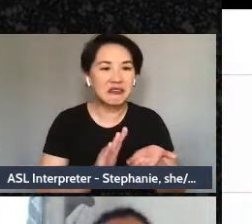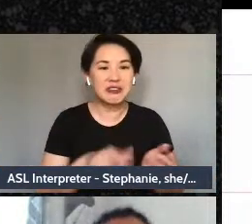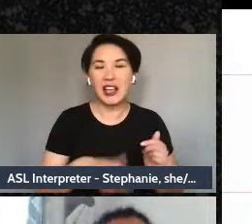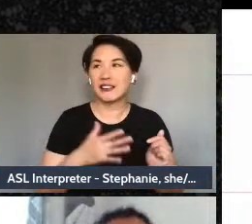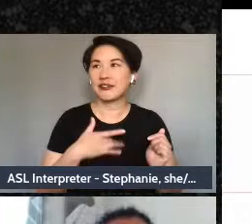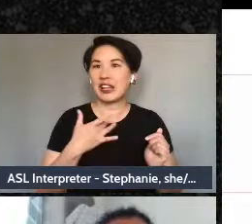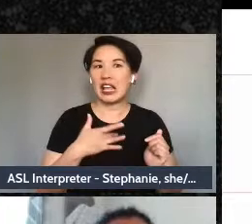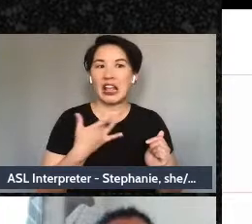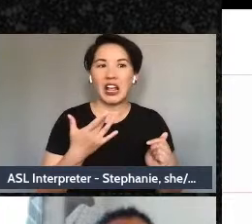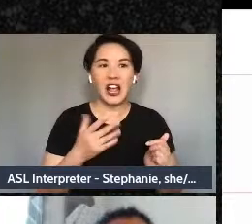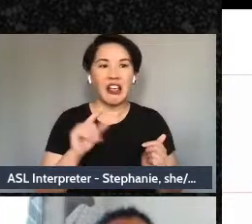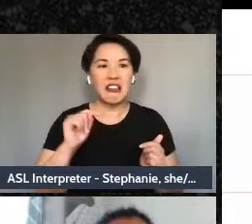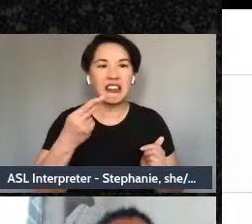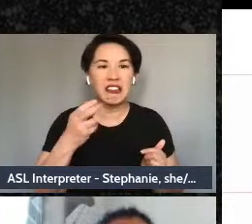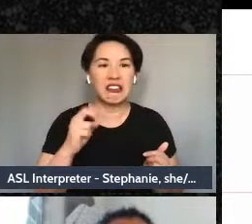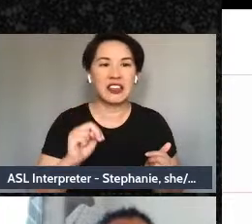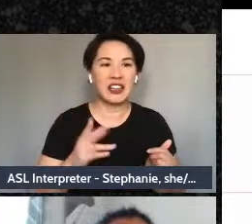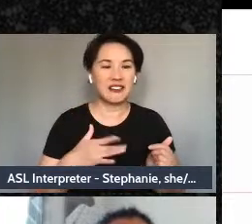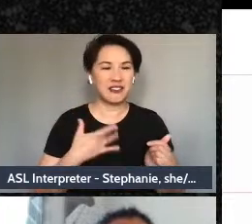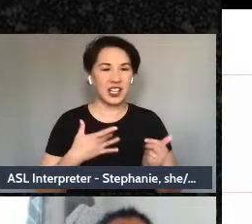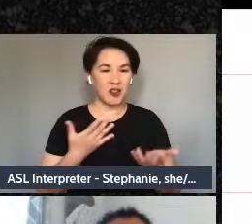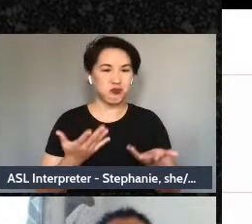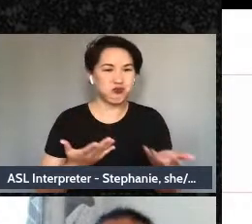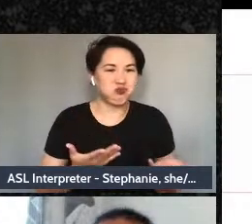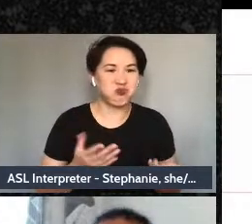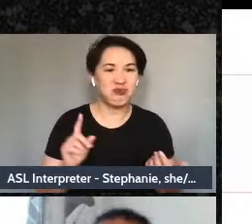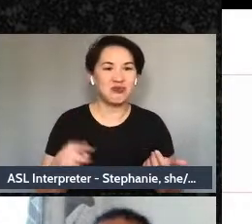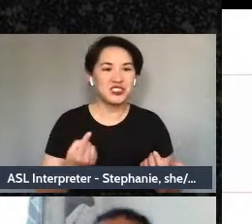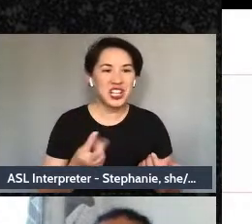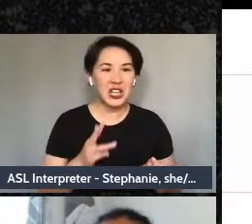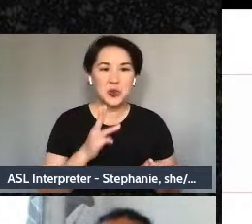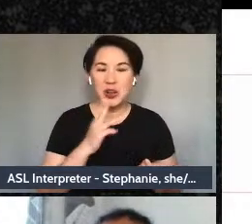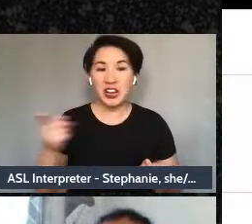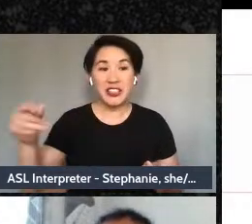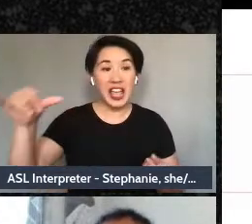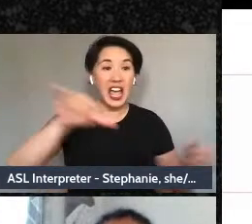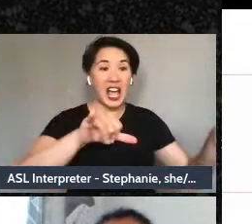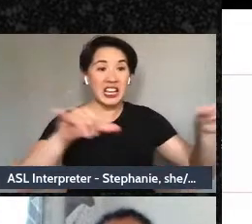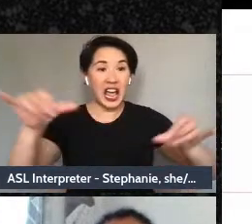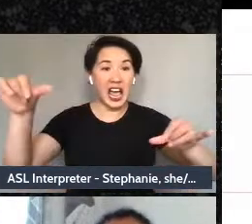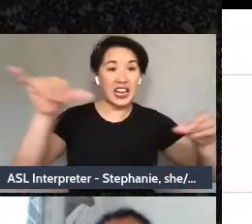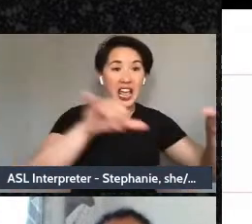and let that water evaporate and take out what they've added then you get the real story of who